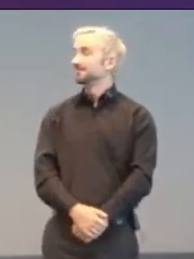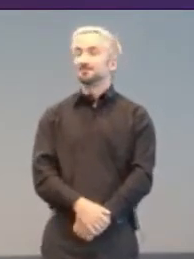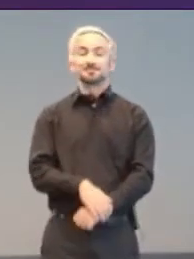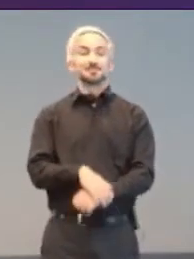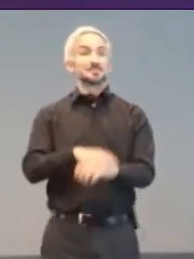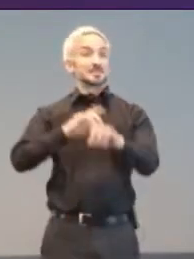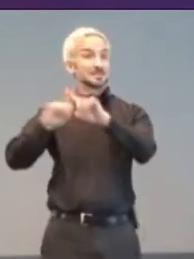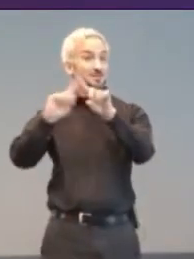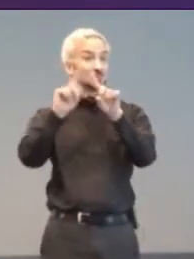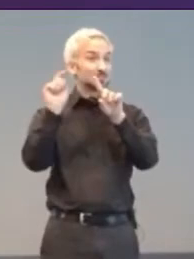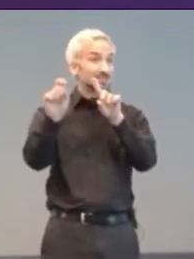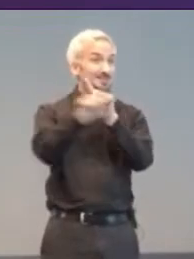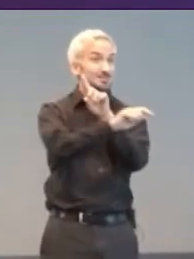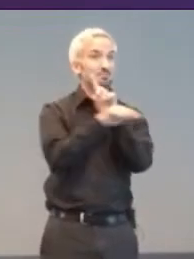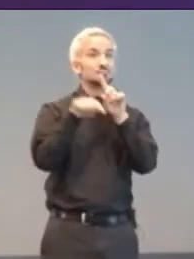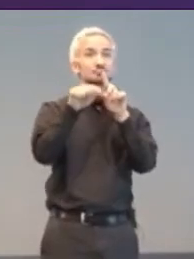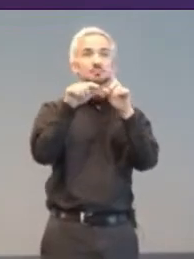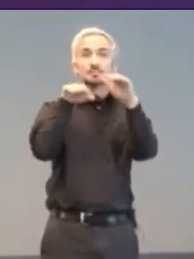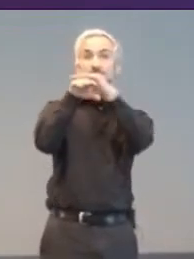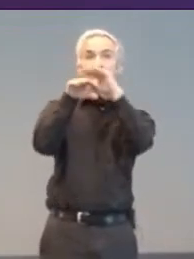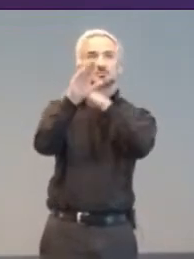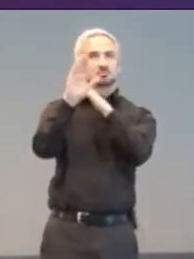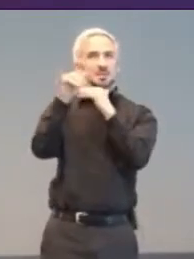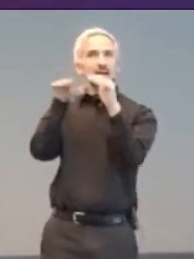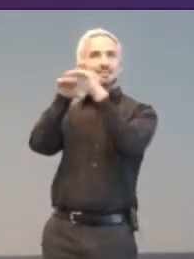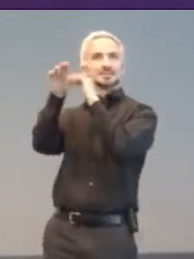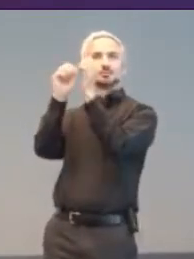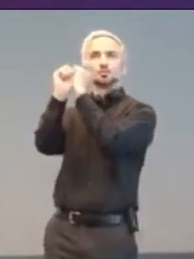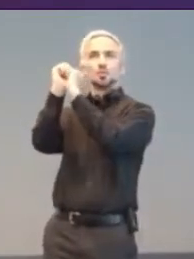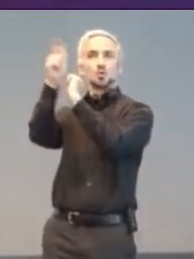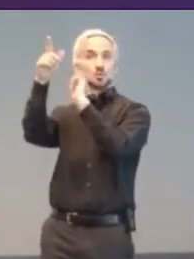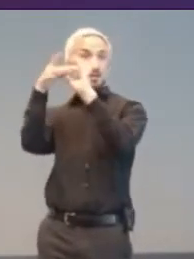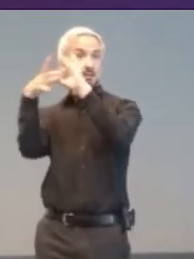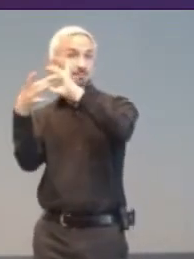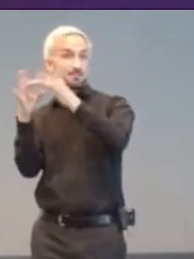Accessible eSports in the Olympics.... And perhaps from that, a unified